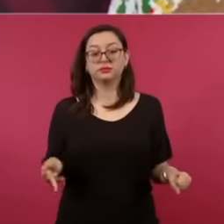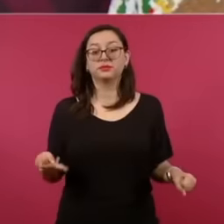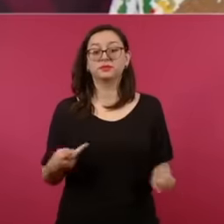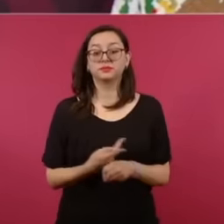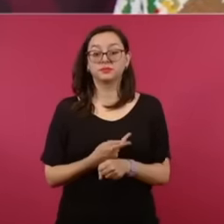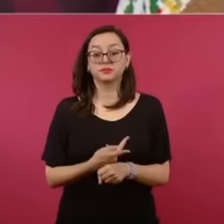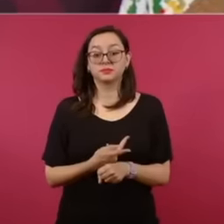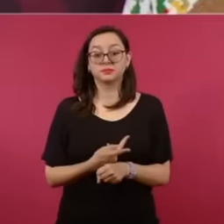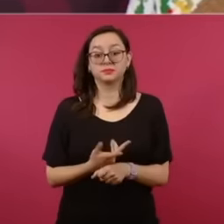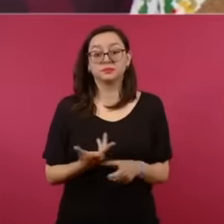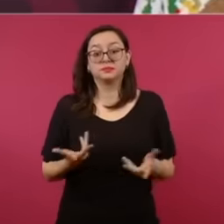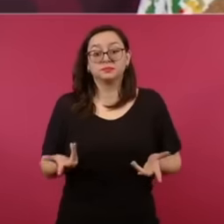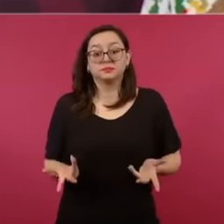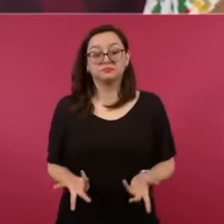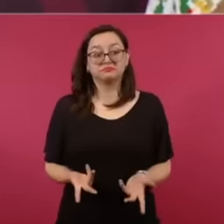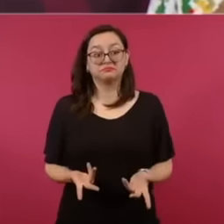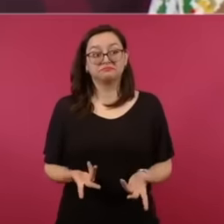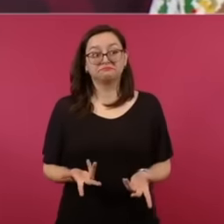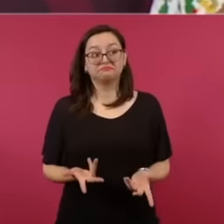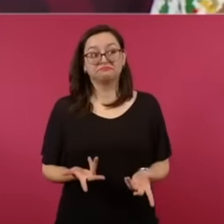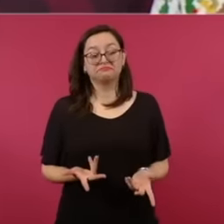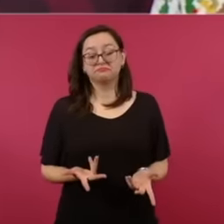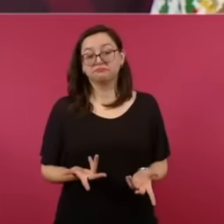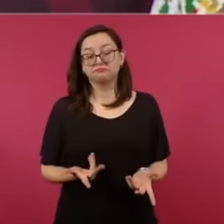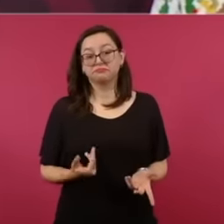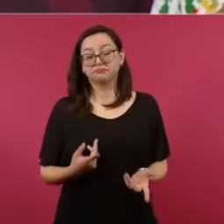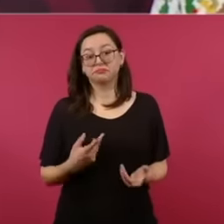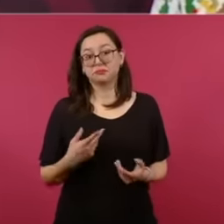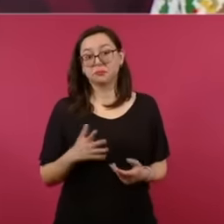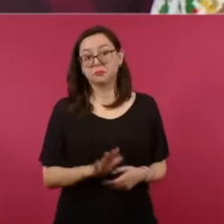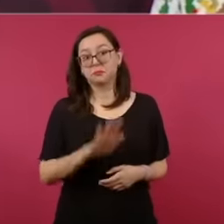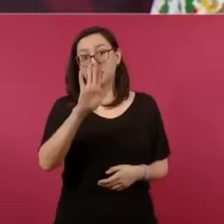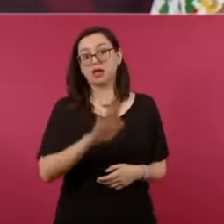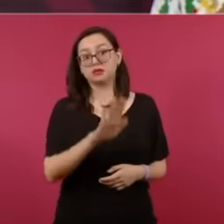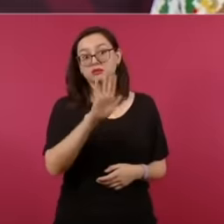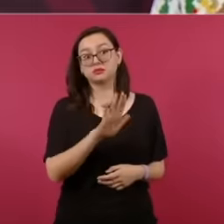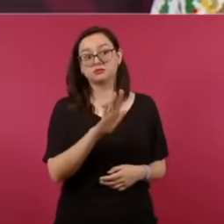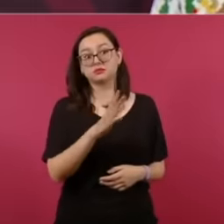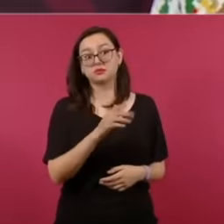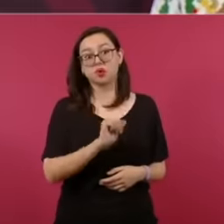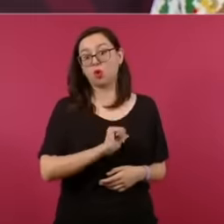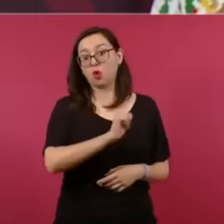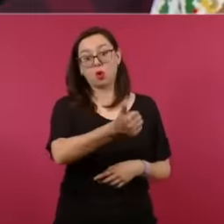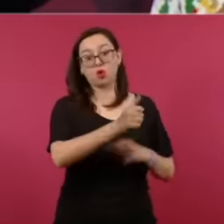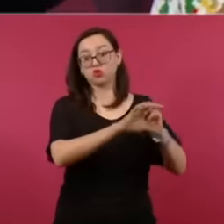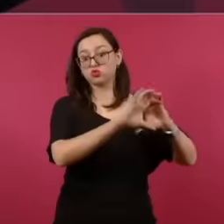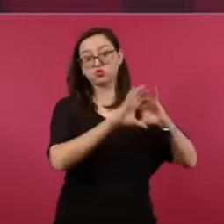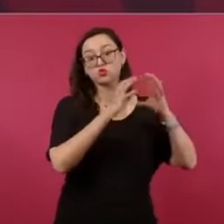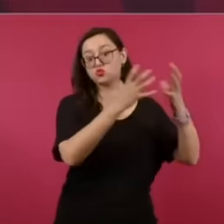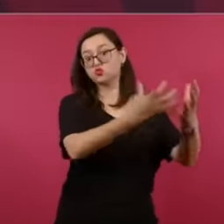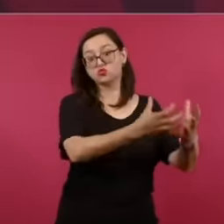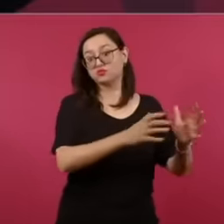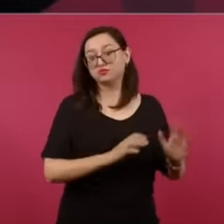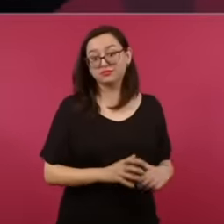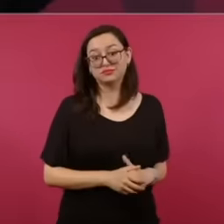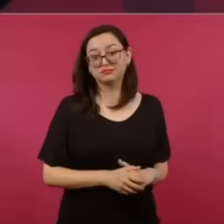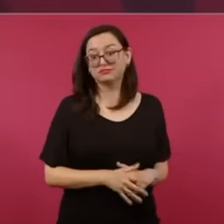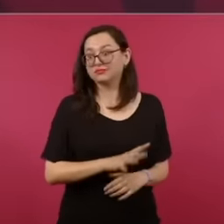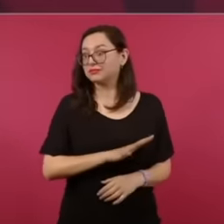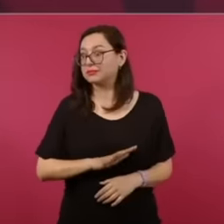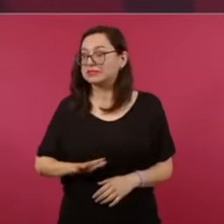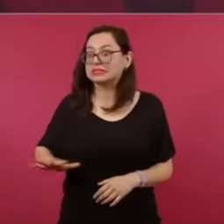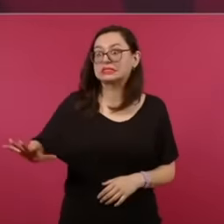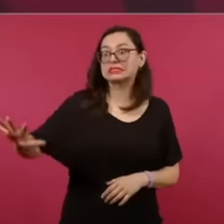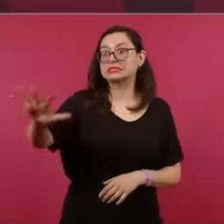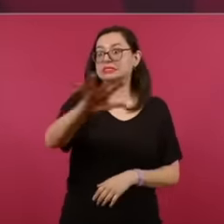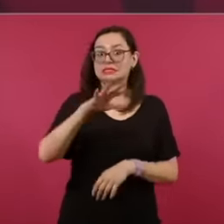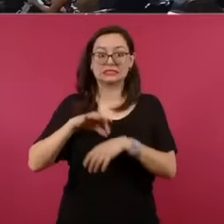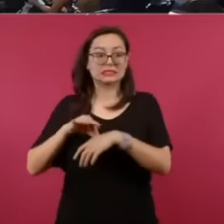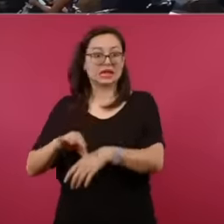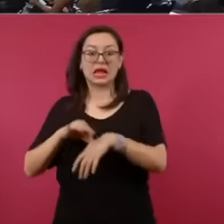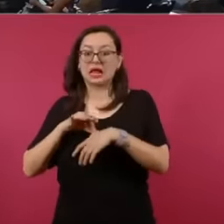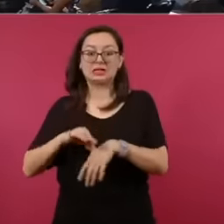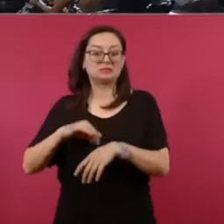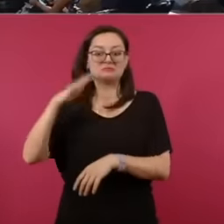world is very divorced from the people, they are two